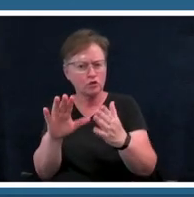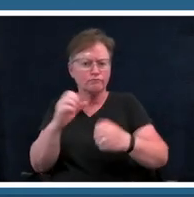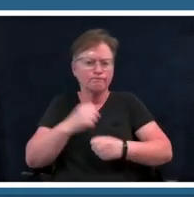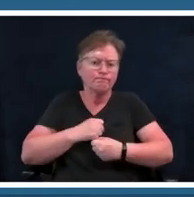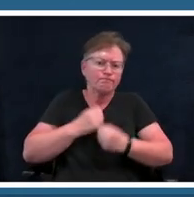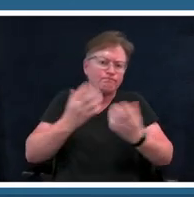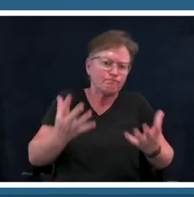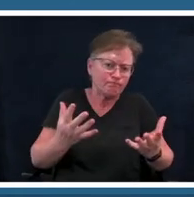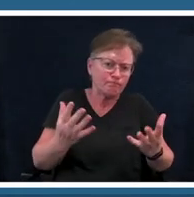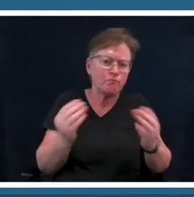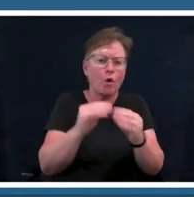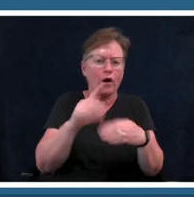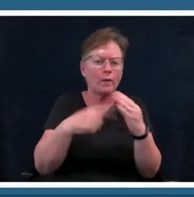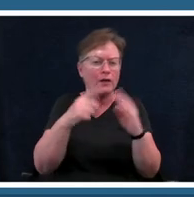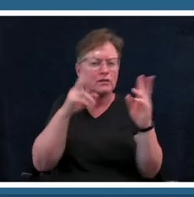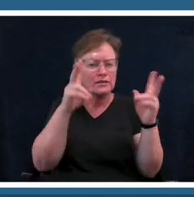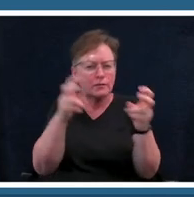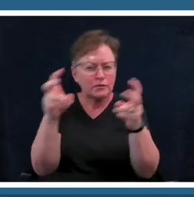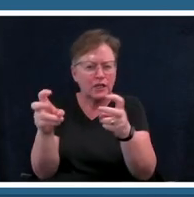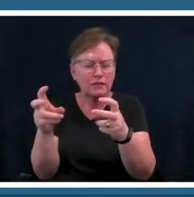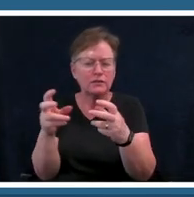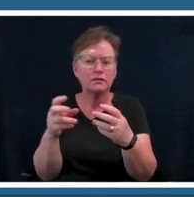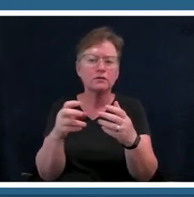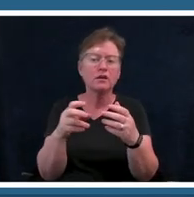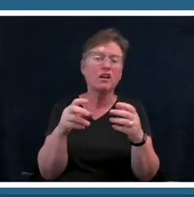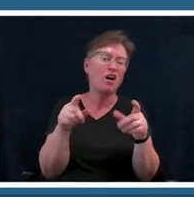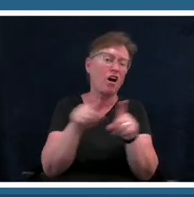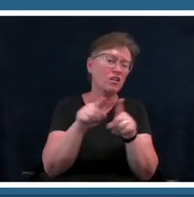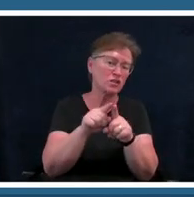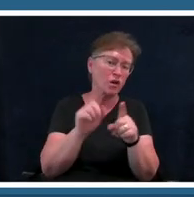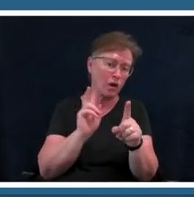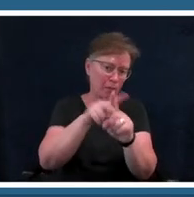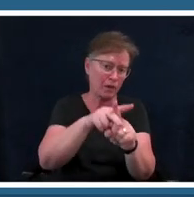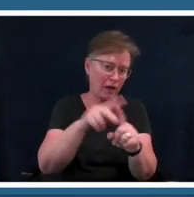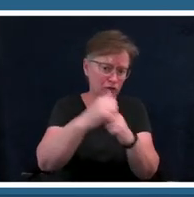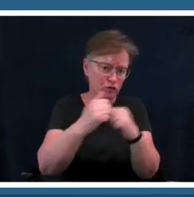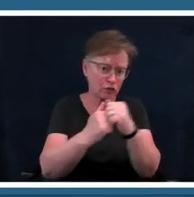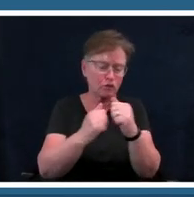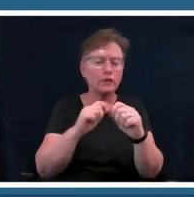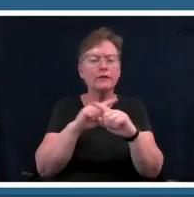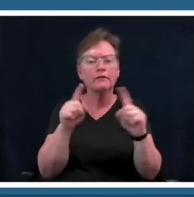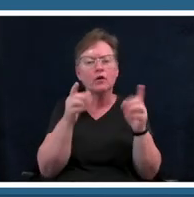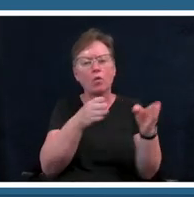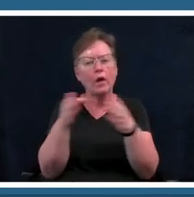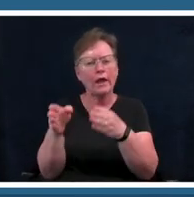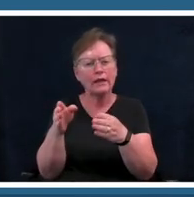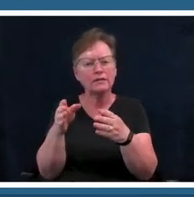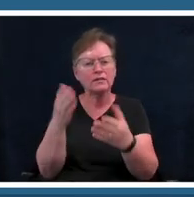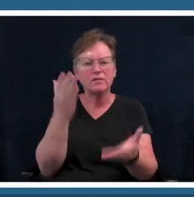and to be able to even apply structure in different ways that maybe um hadn't